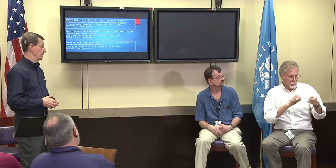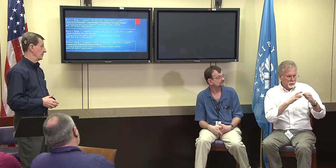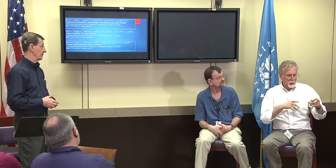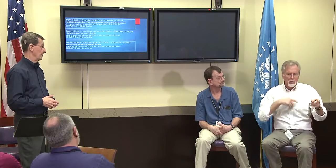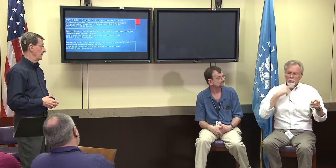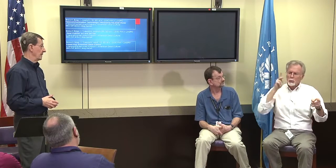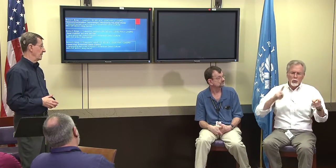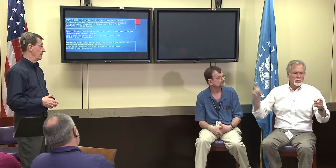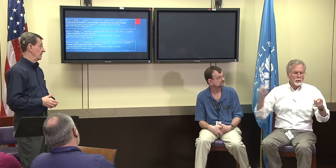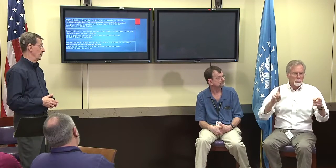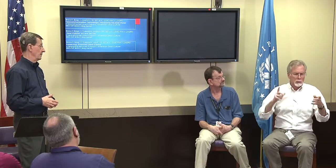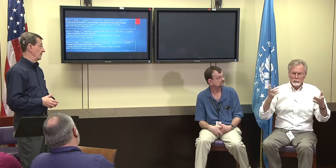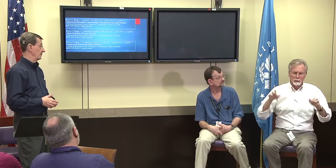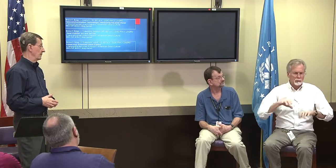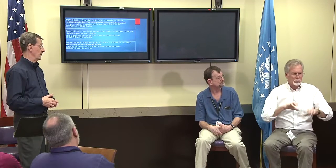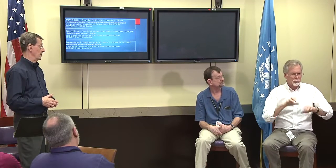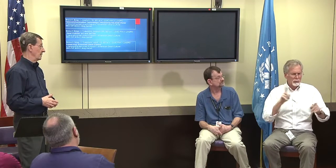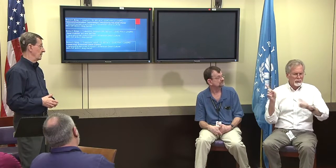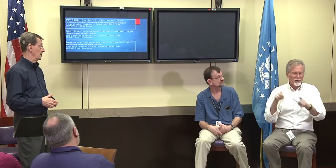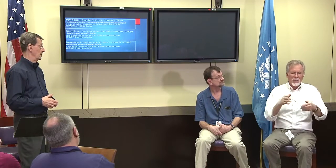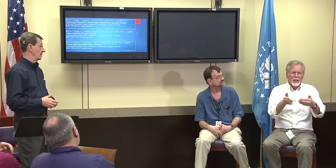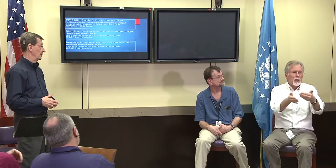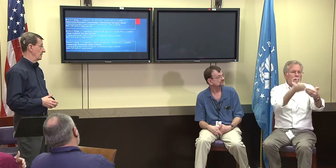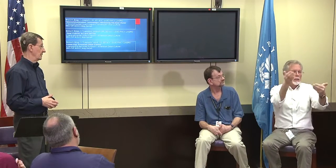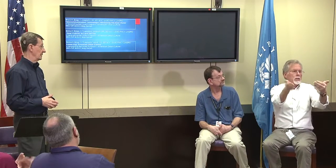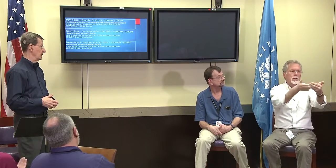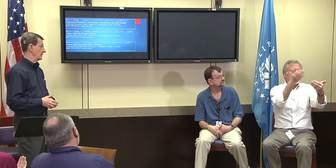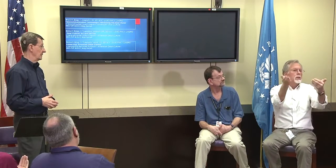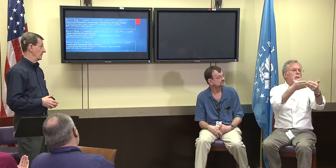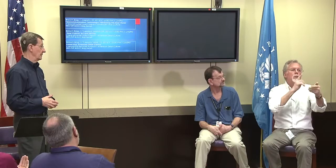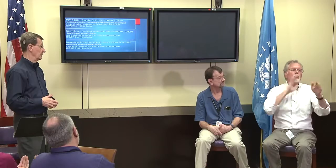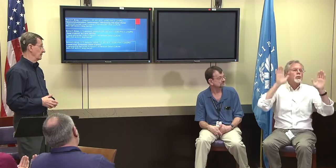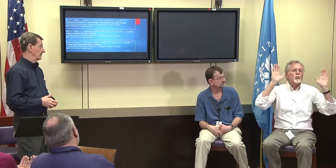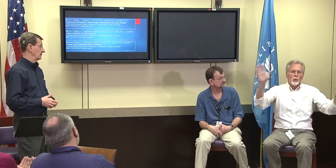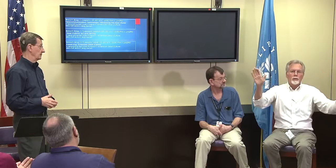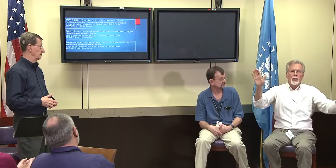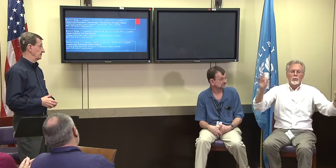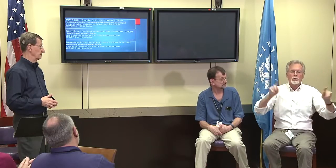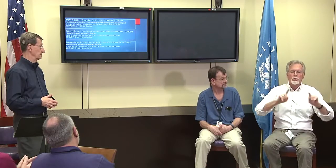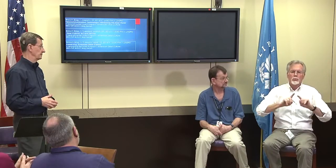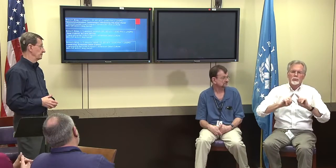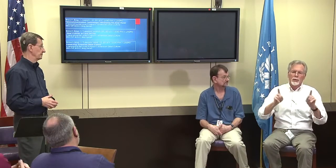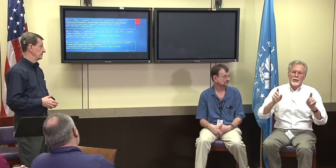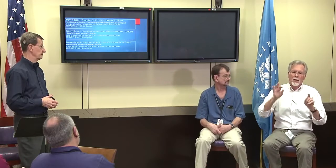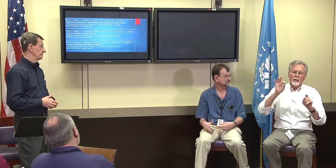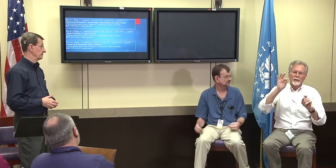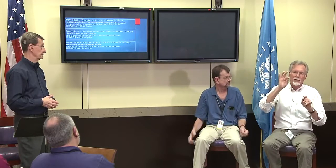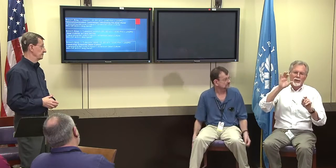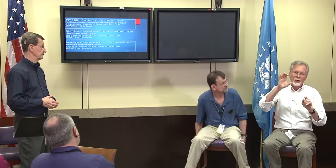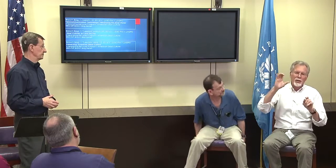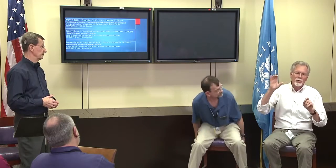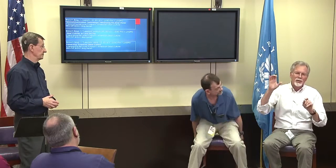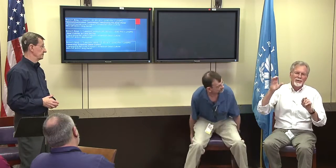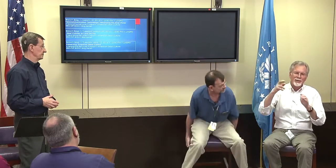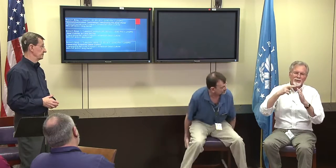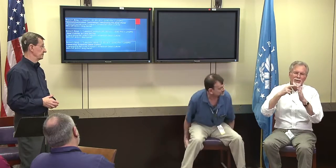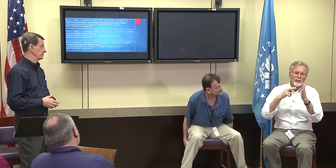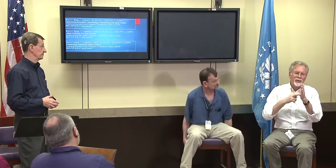but if you're going to be in the same room together you should have interpreter there, is their feeling.